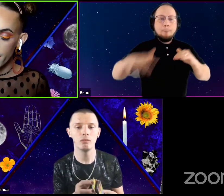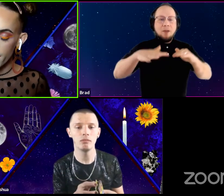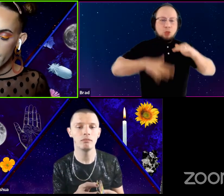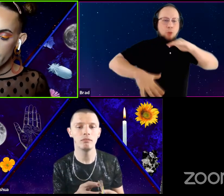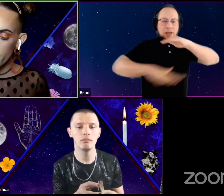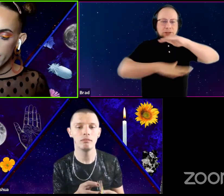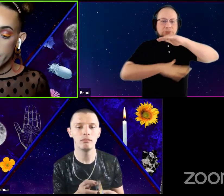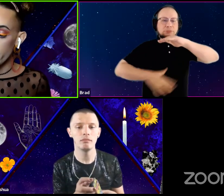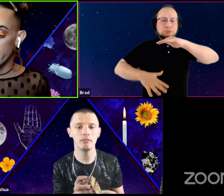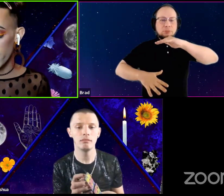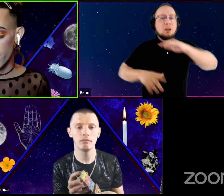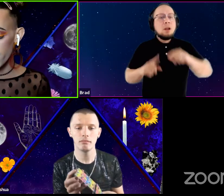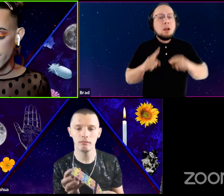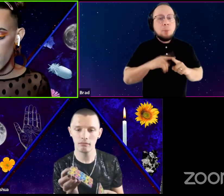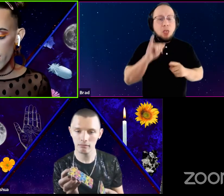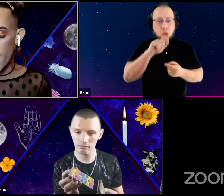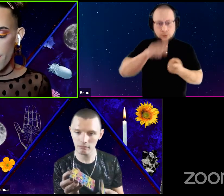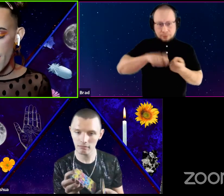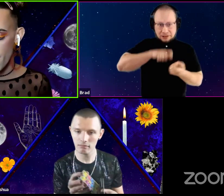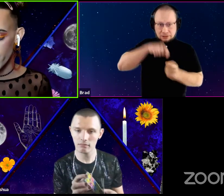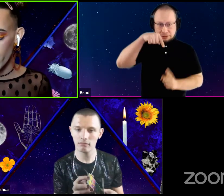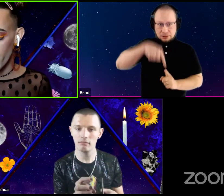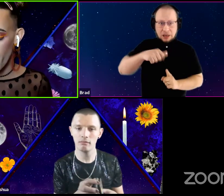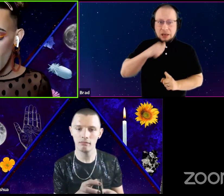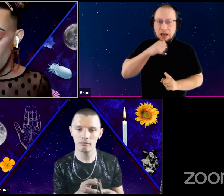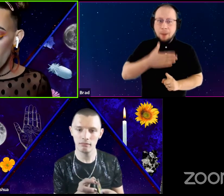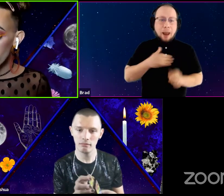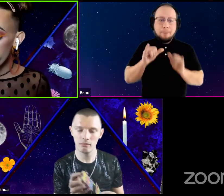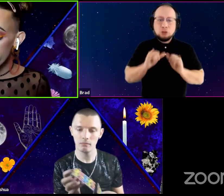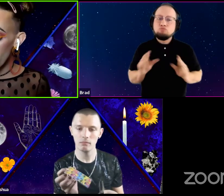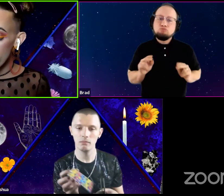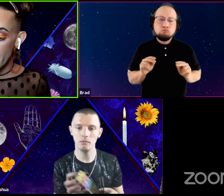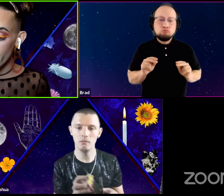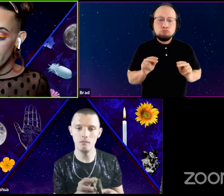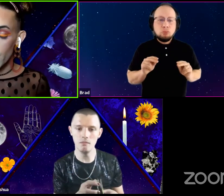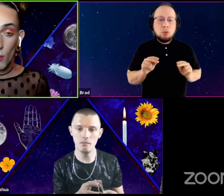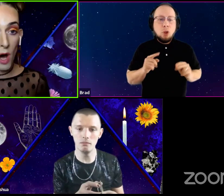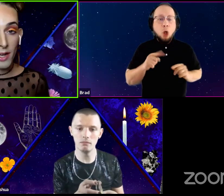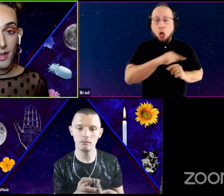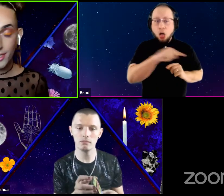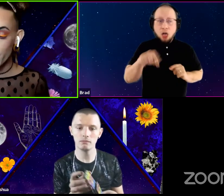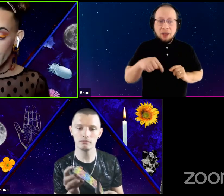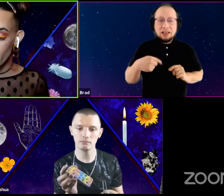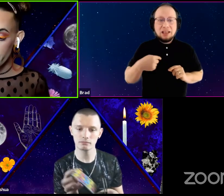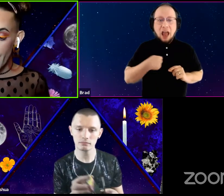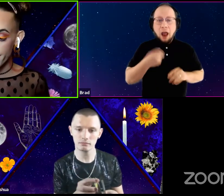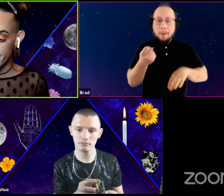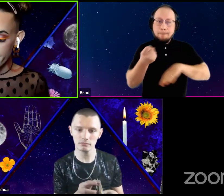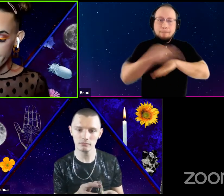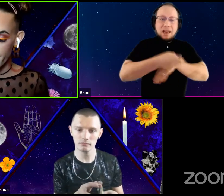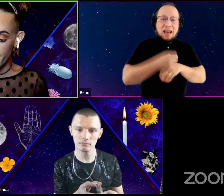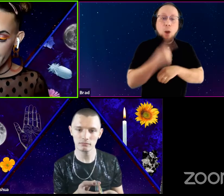But these particulars are not my measure. All these, I better in one general best.